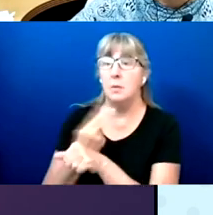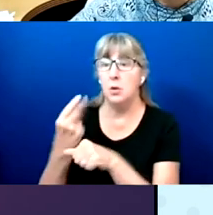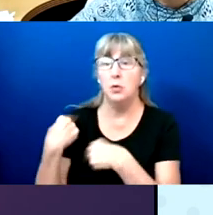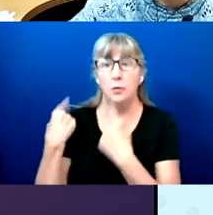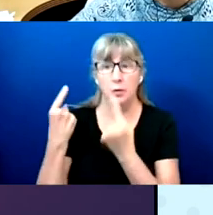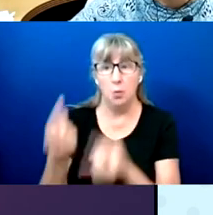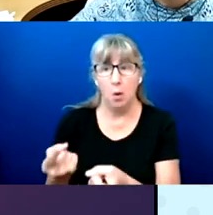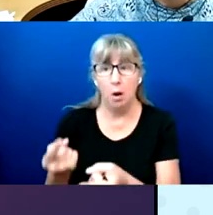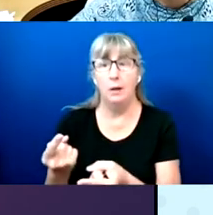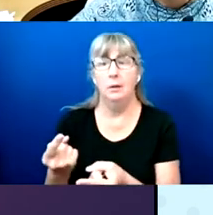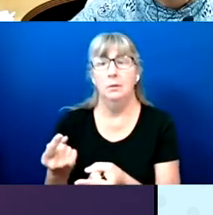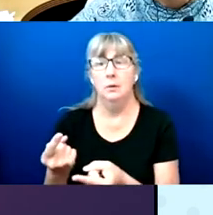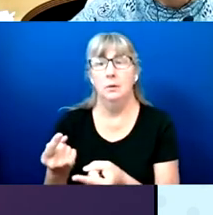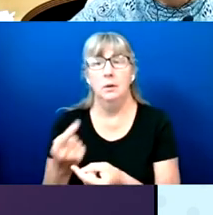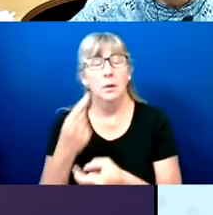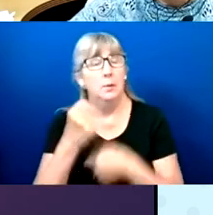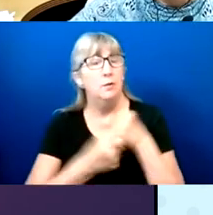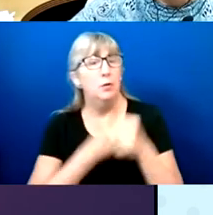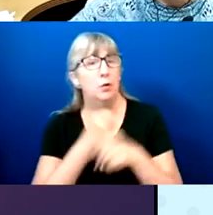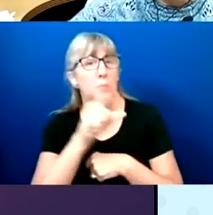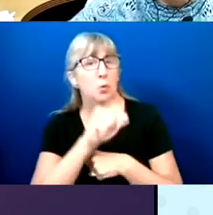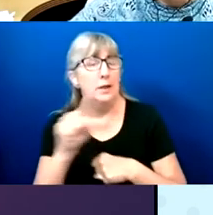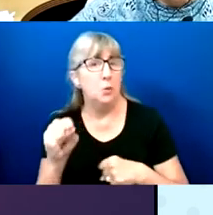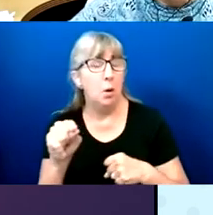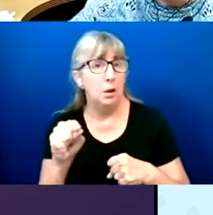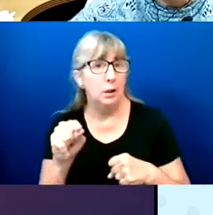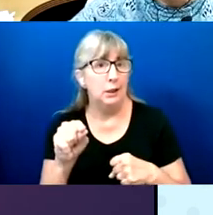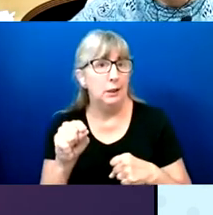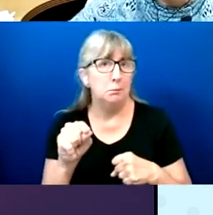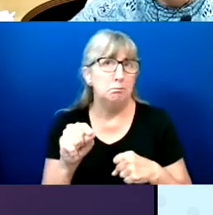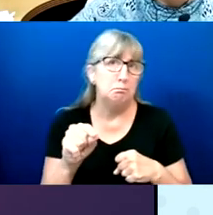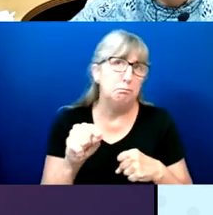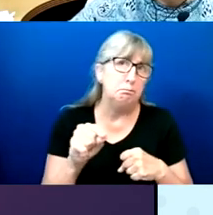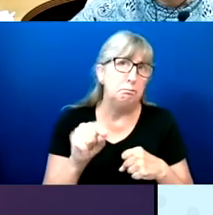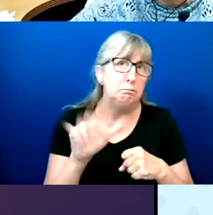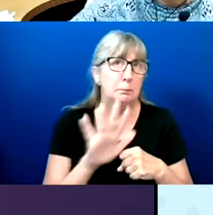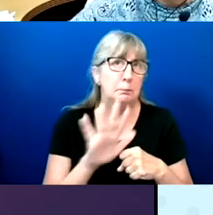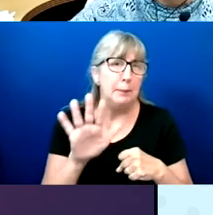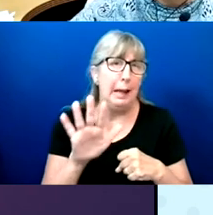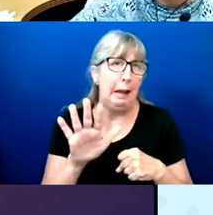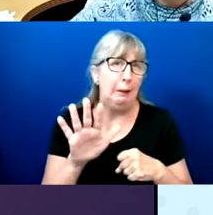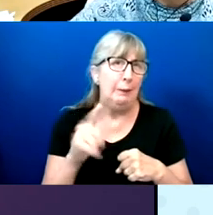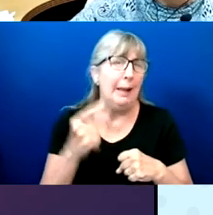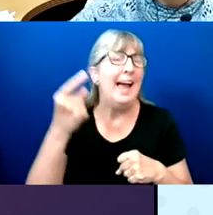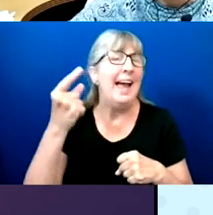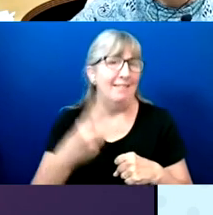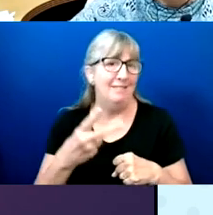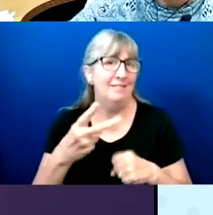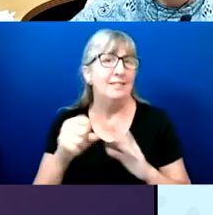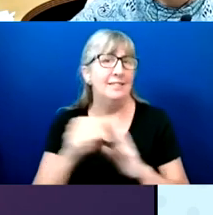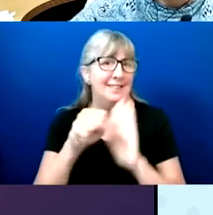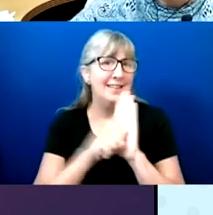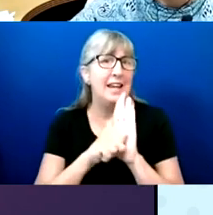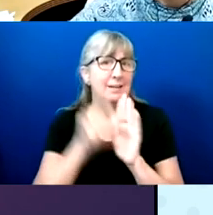But for 2020, there was about half the states provided these systems.